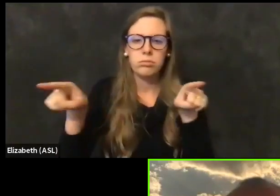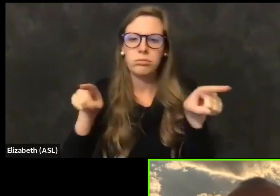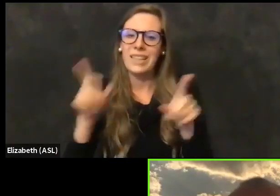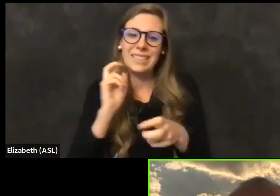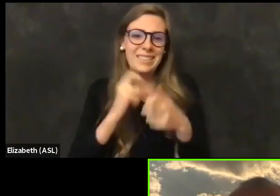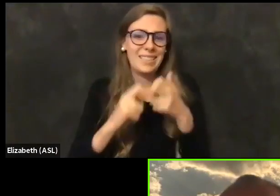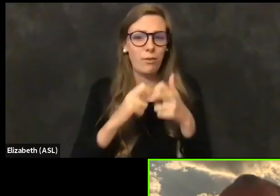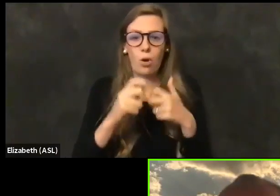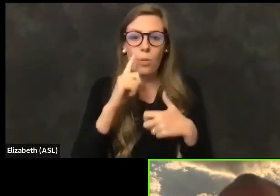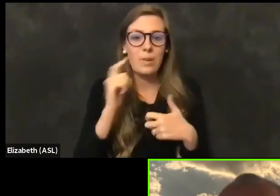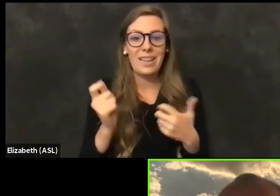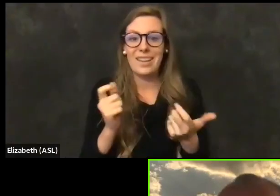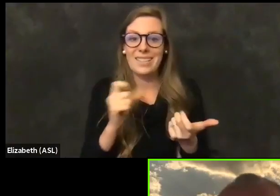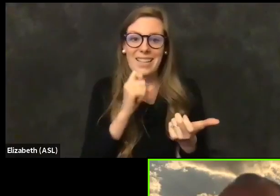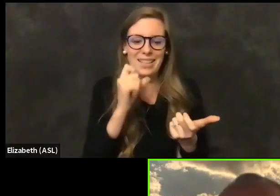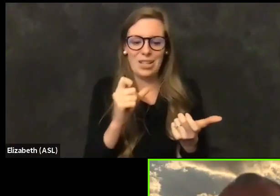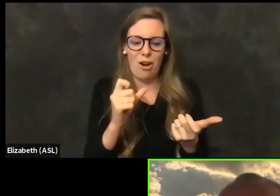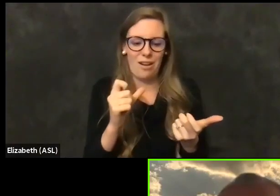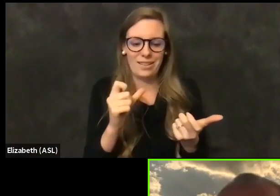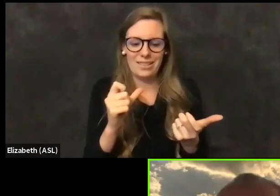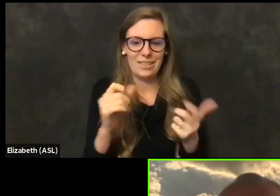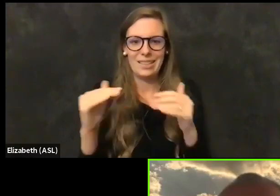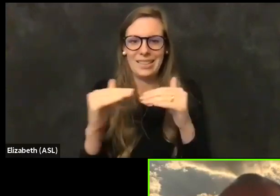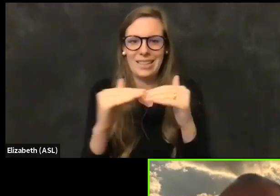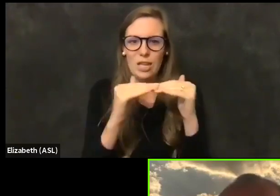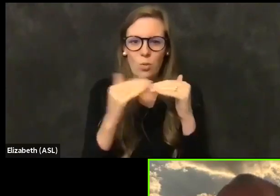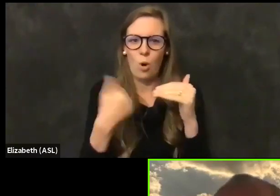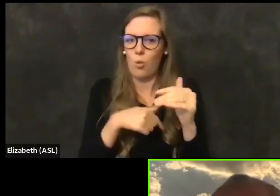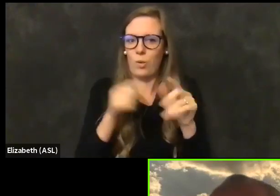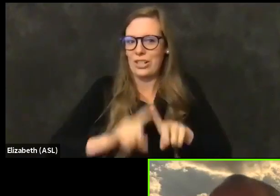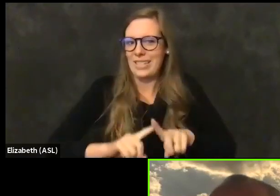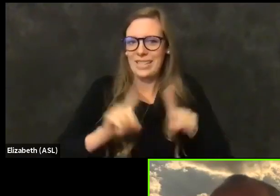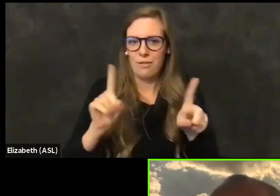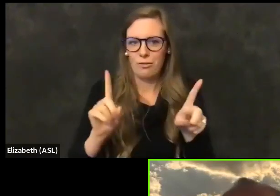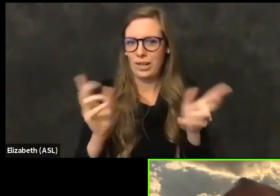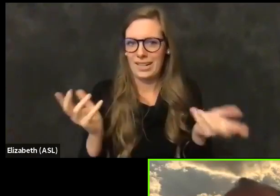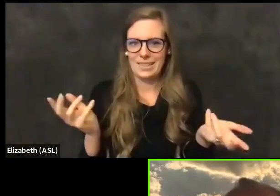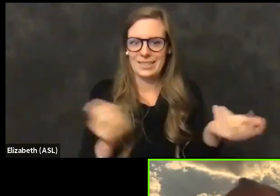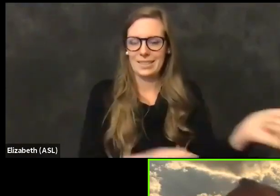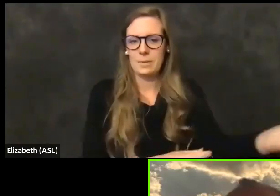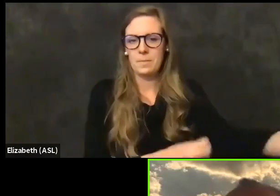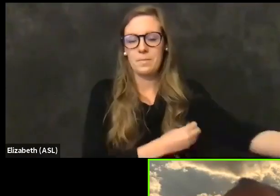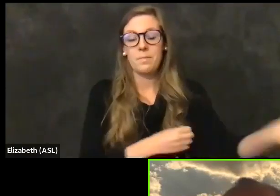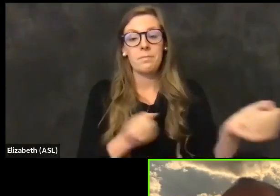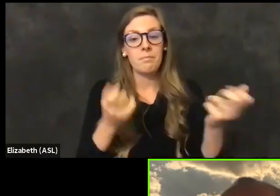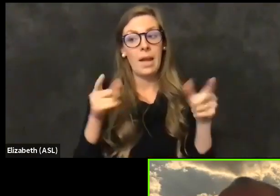an Apple to Apple conversation about Sonoma County versus others. Many of those are able to allocate based